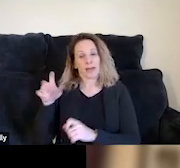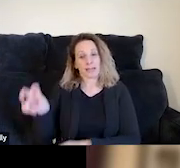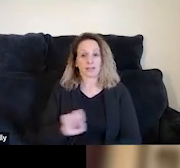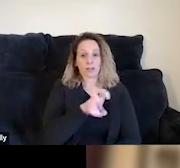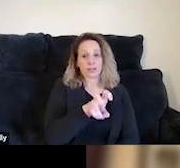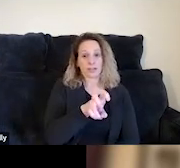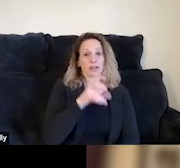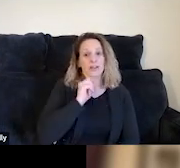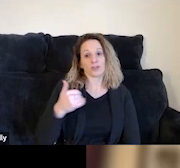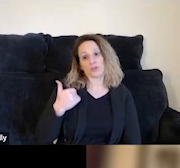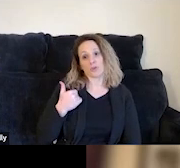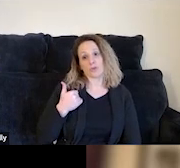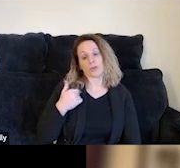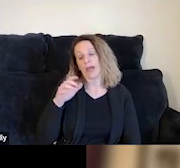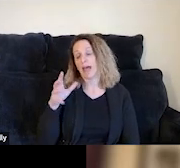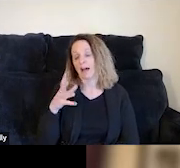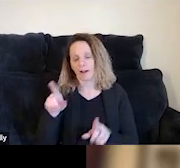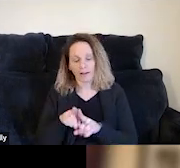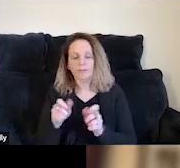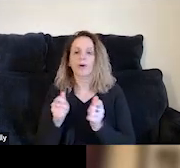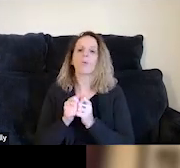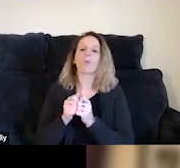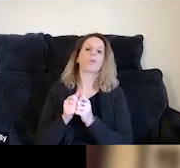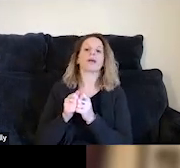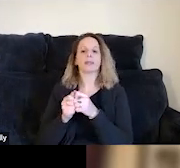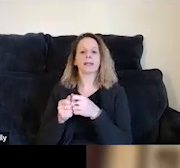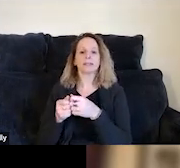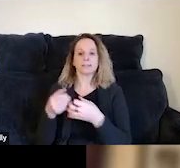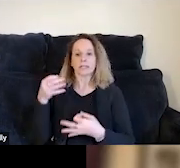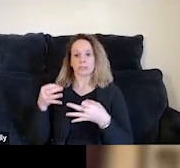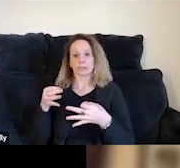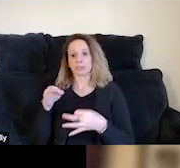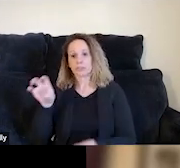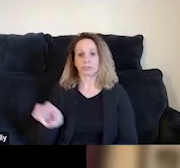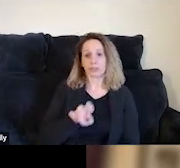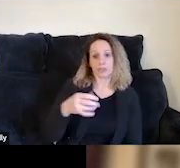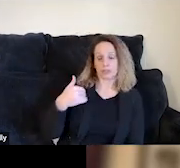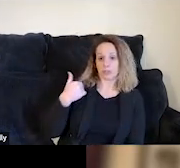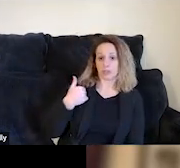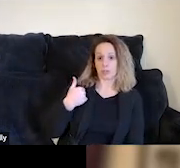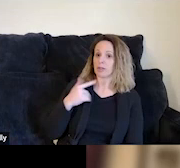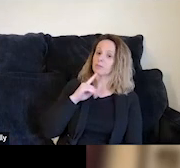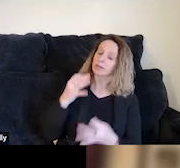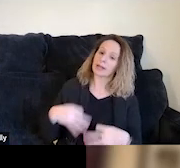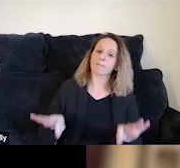let alone a justice-involved transitional age youth. And of course, the part that is really key when it comes to justice involvement